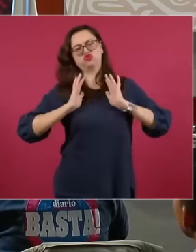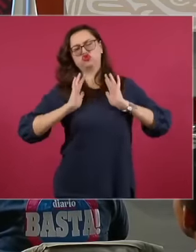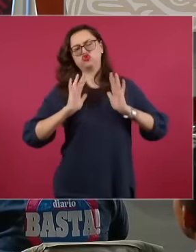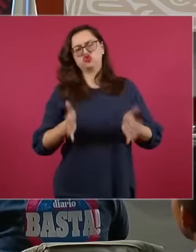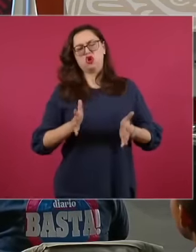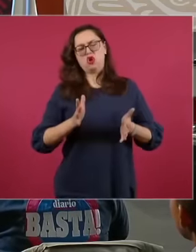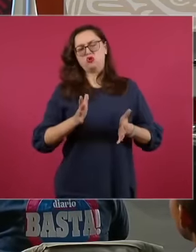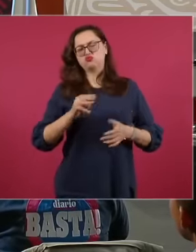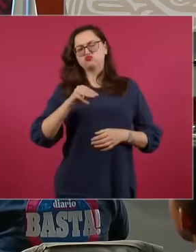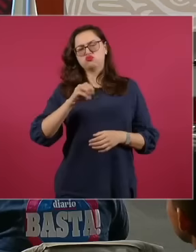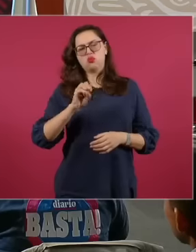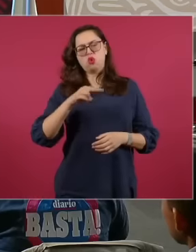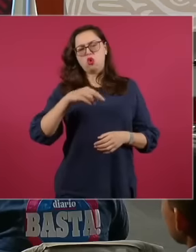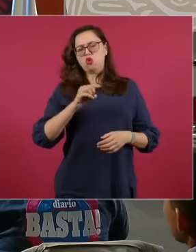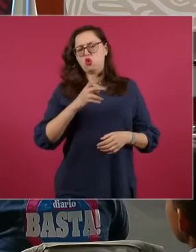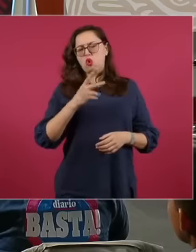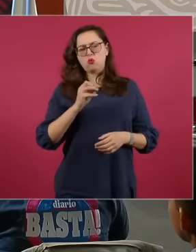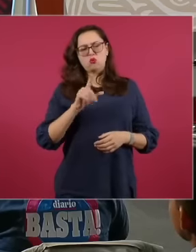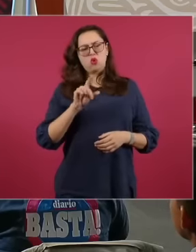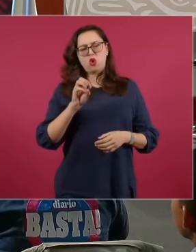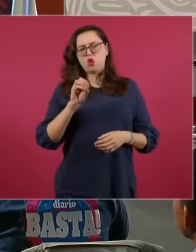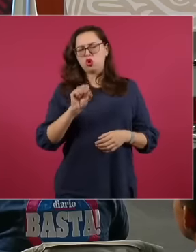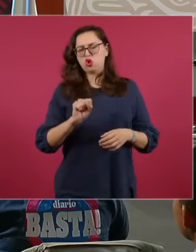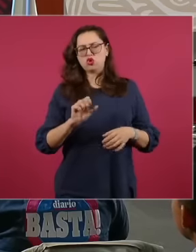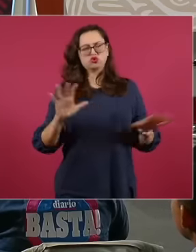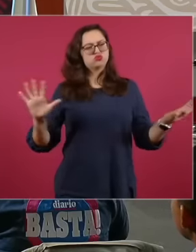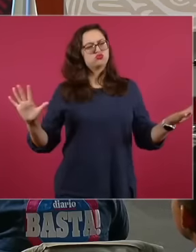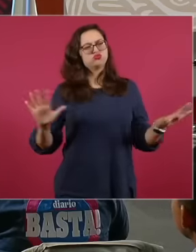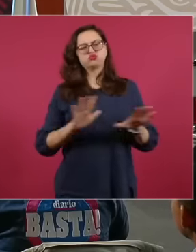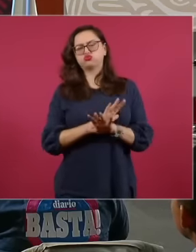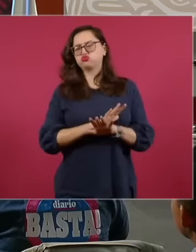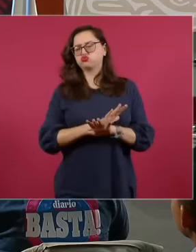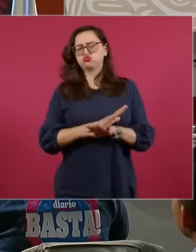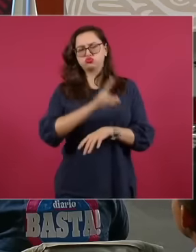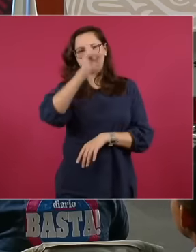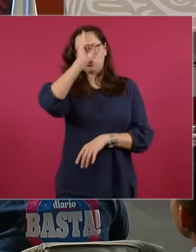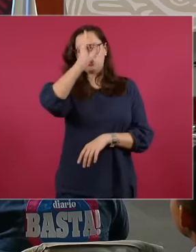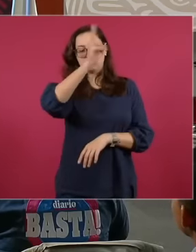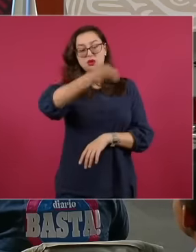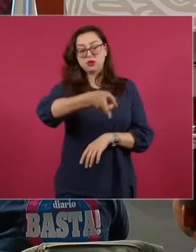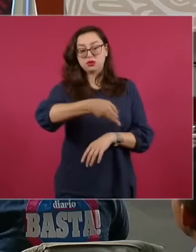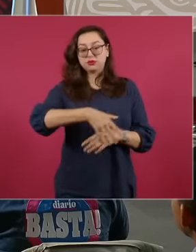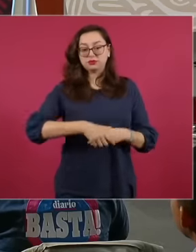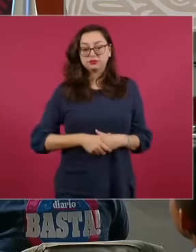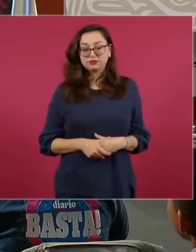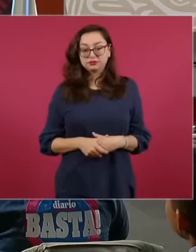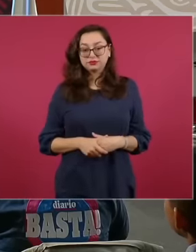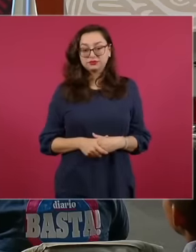telecommunications were going to end? The predominant ones